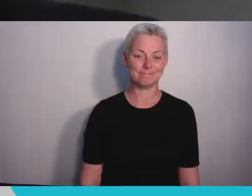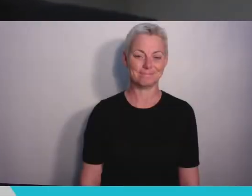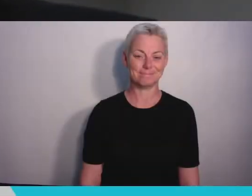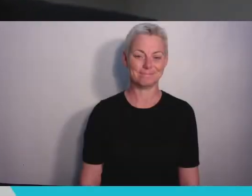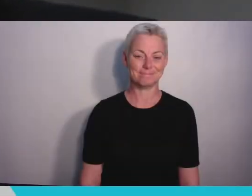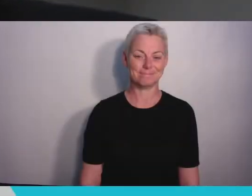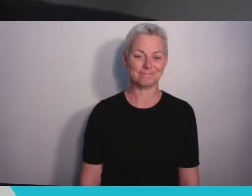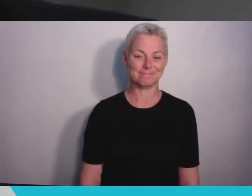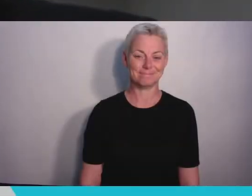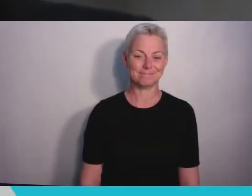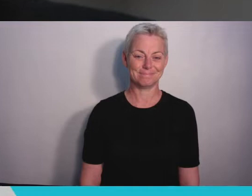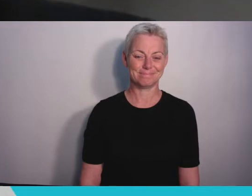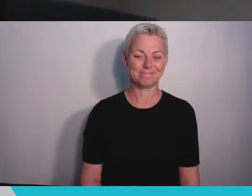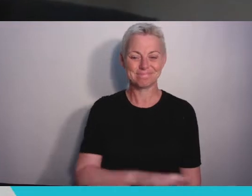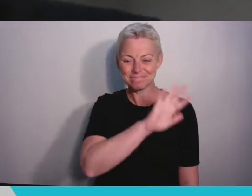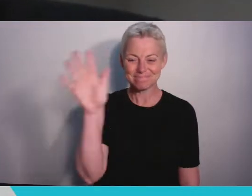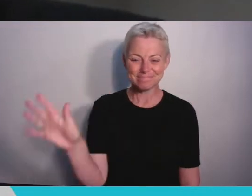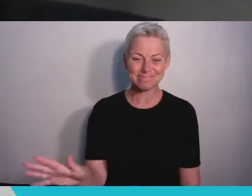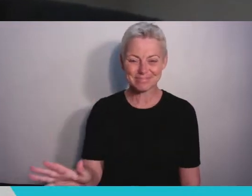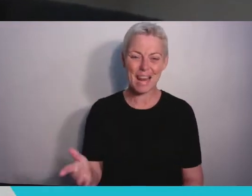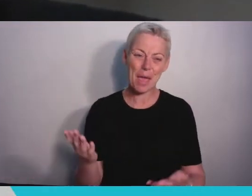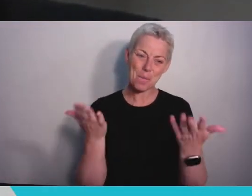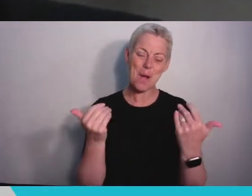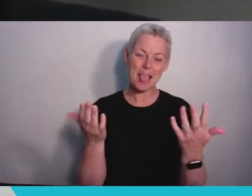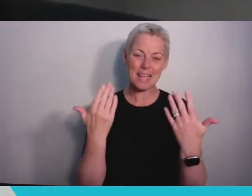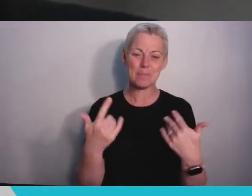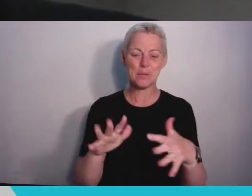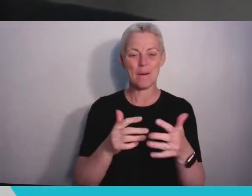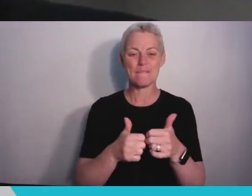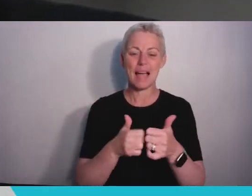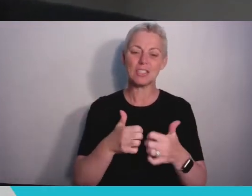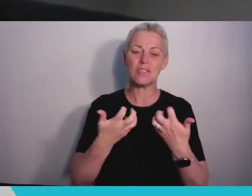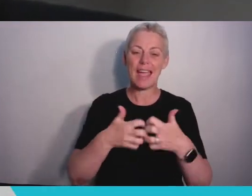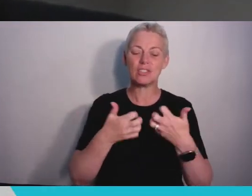Hello and welcome to the Faculty of Engineering Virtual celebration event for our graduating